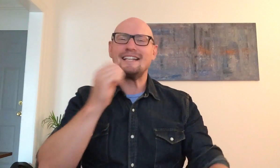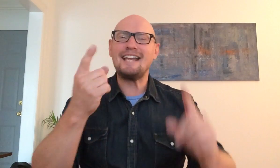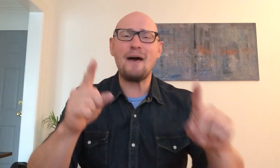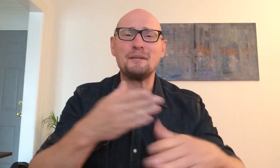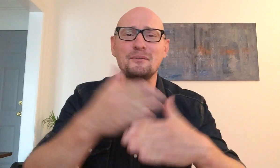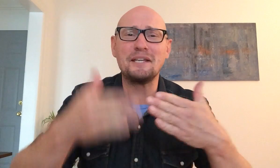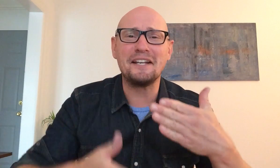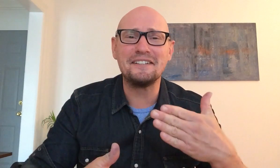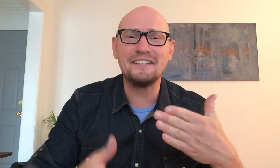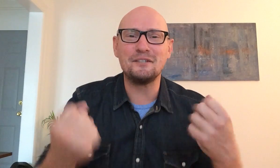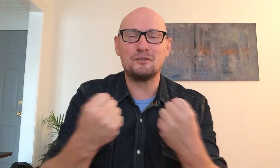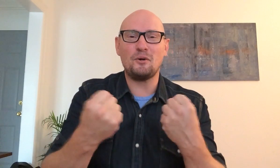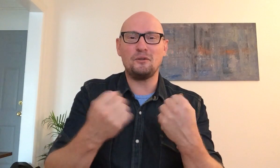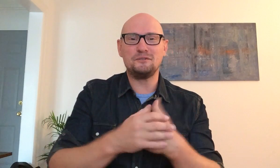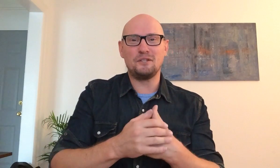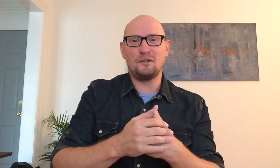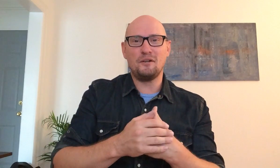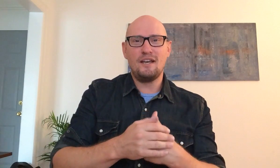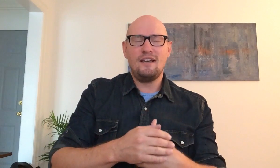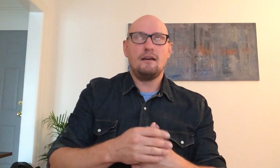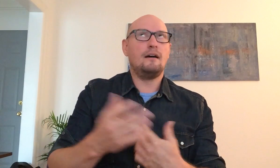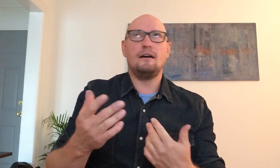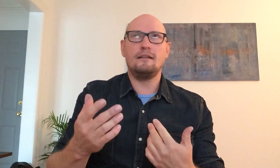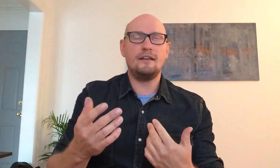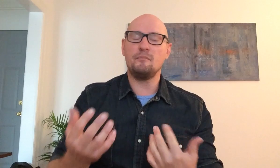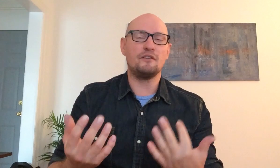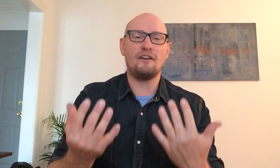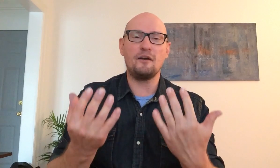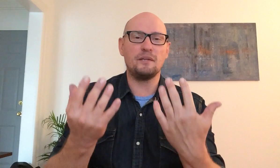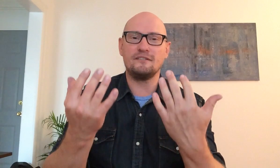didn't happen this weekend because it was cold so they even put the fireplace